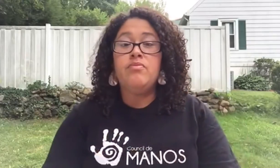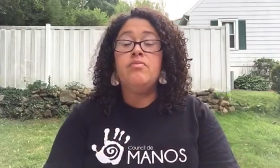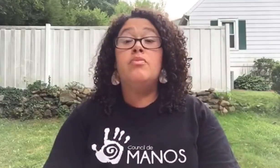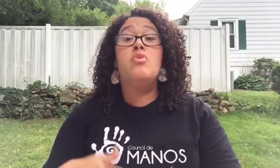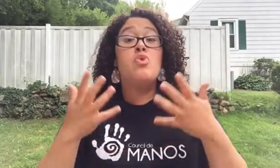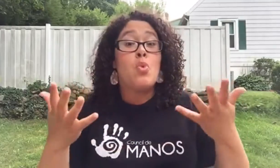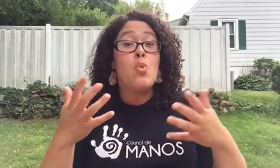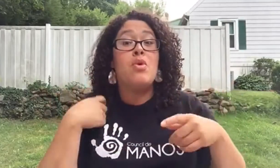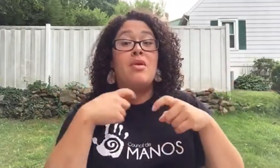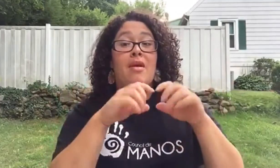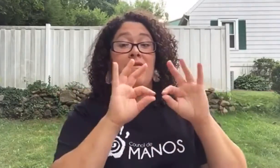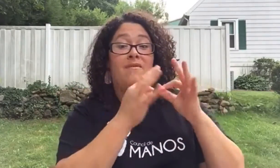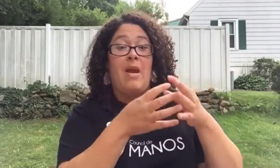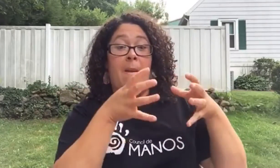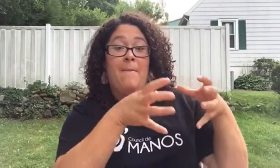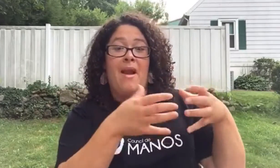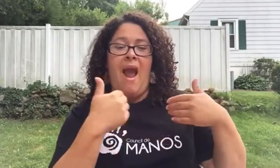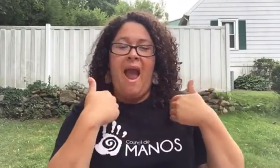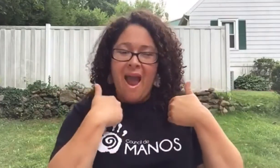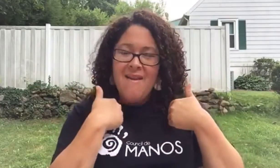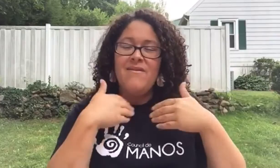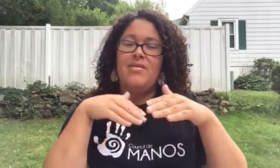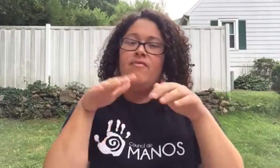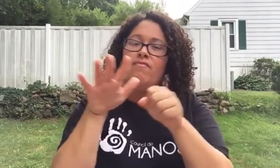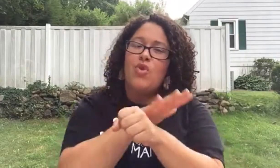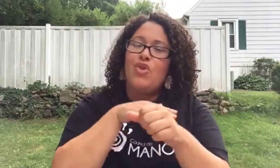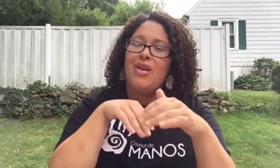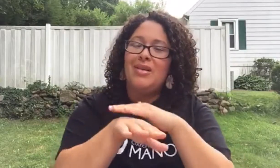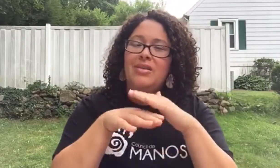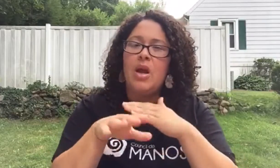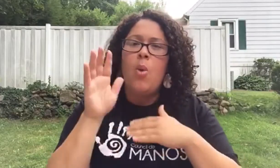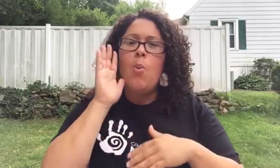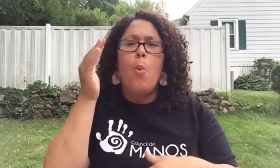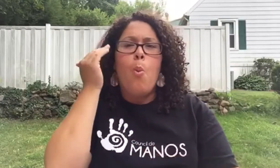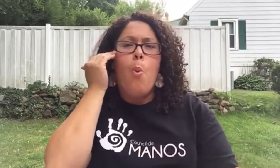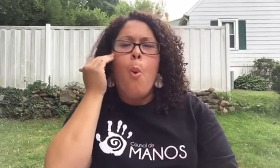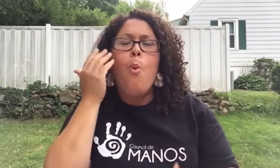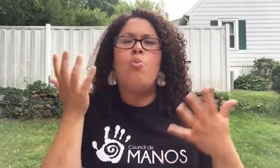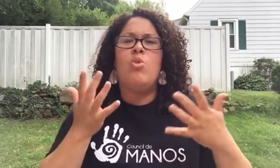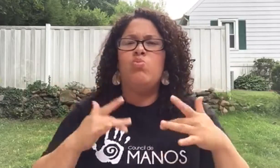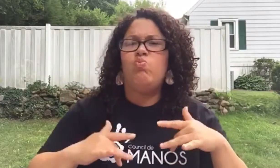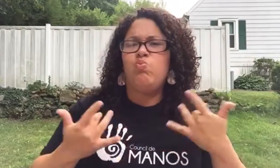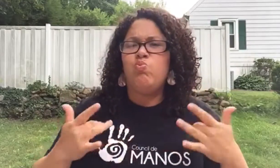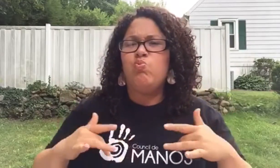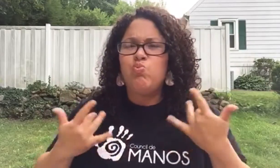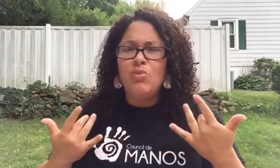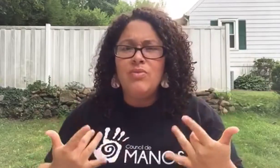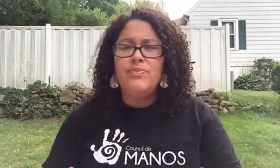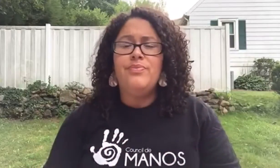Doing so will ensure that they are able to maintain awareness with full access to what is going on.